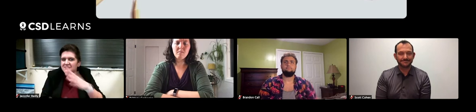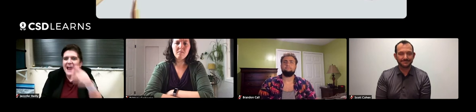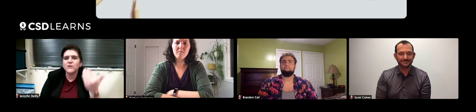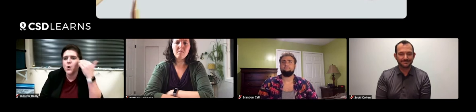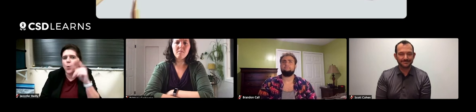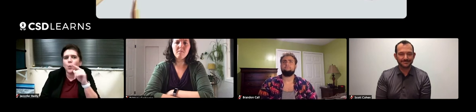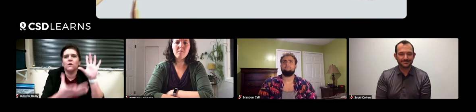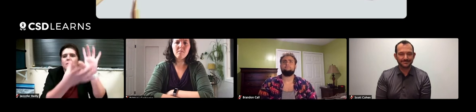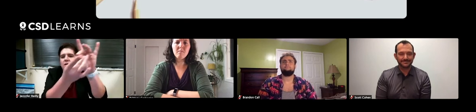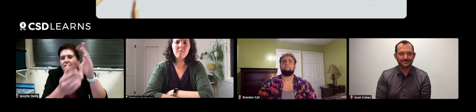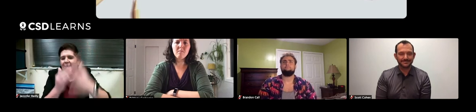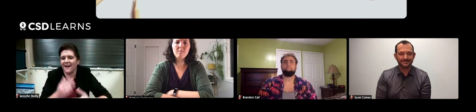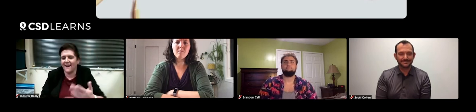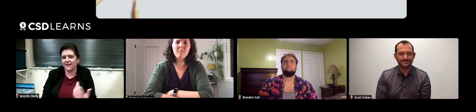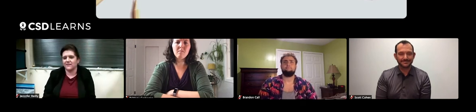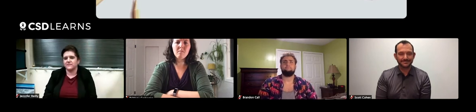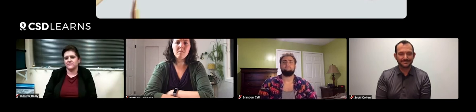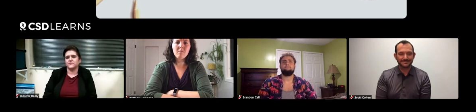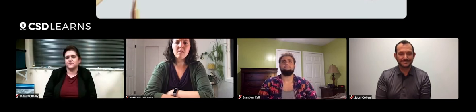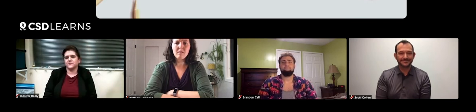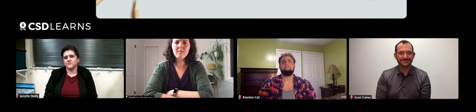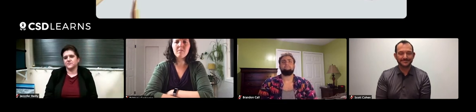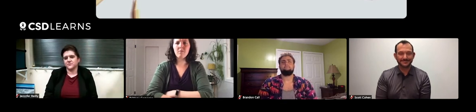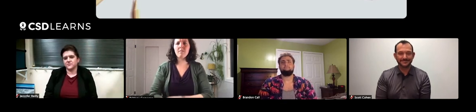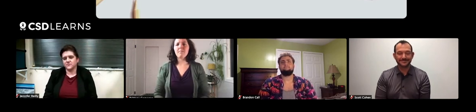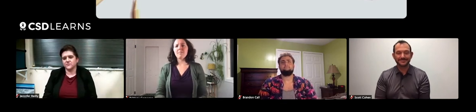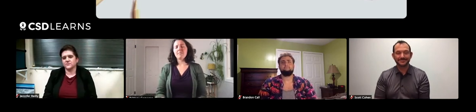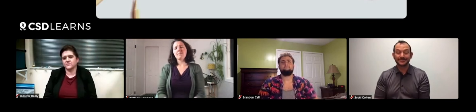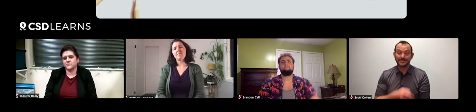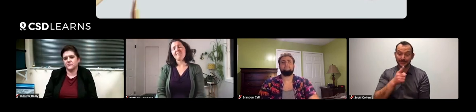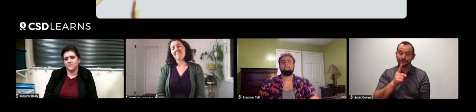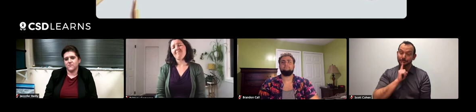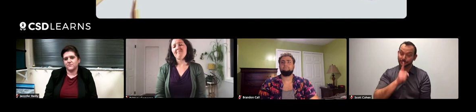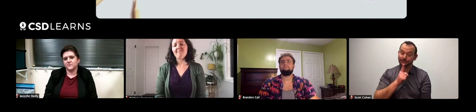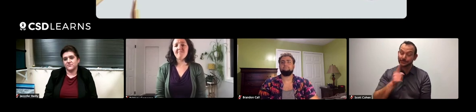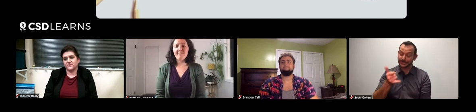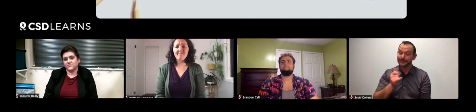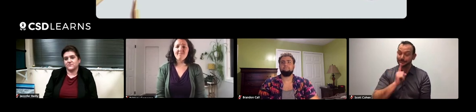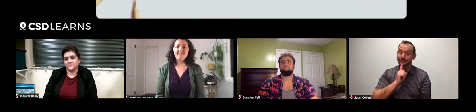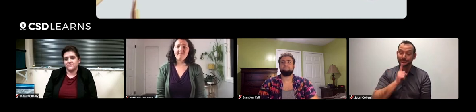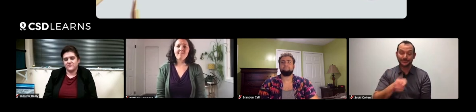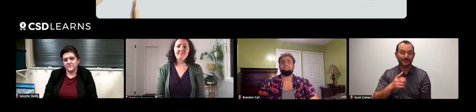You never know who you could reach in the end. Jennifer, you make a valid point there.